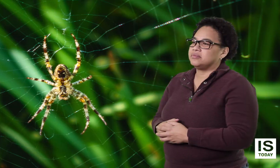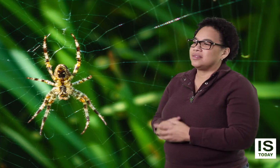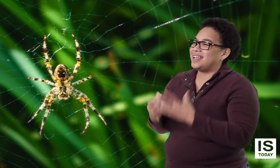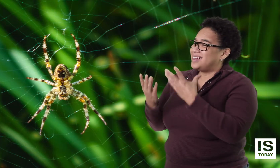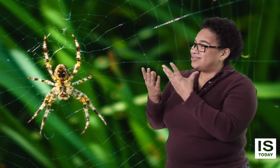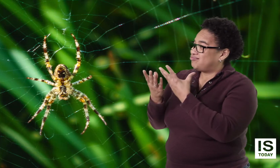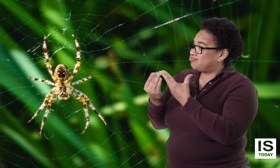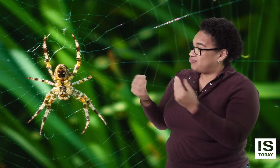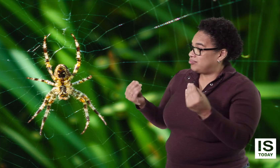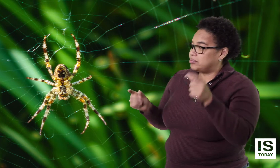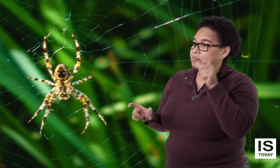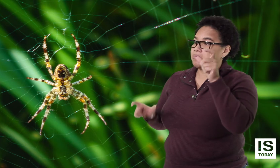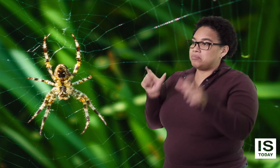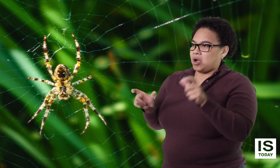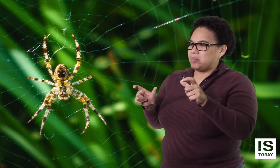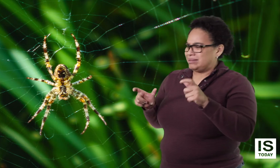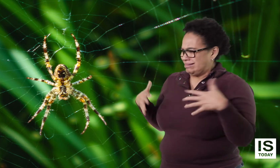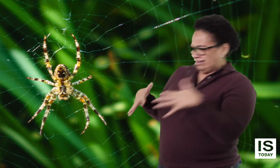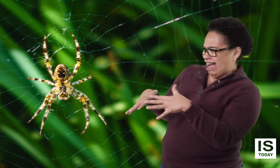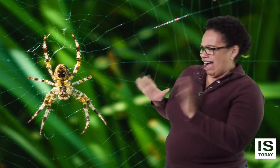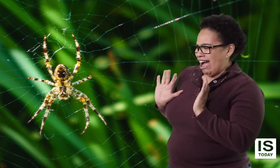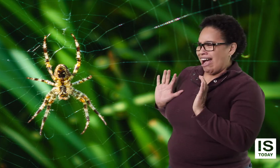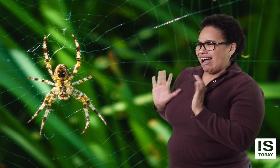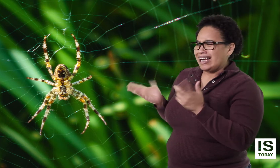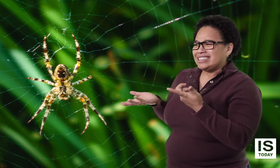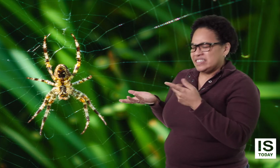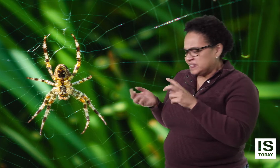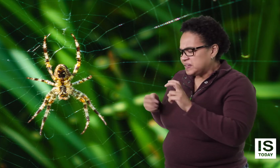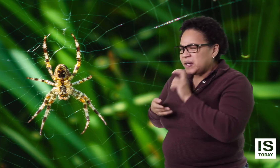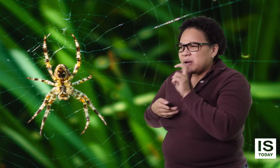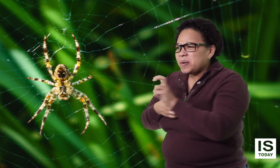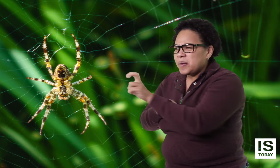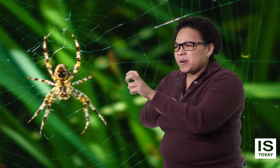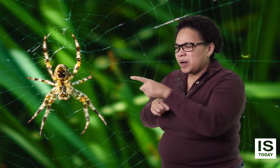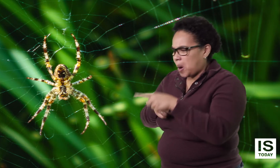Many people hate spiders, snakes,